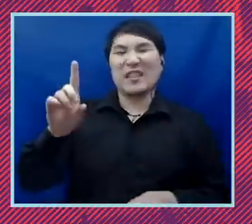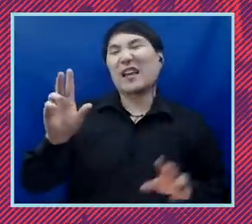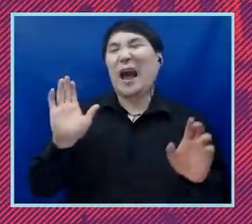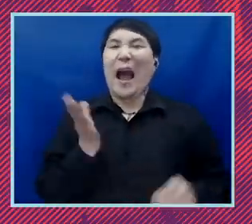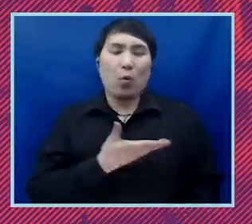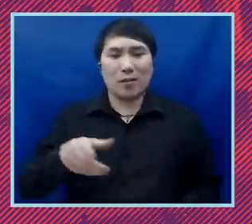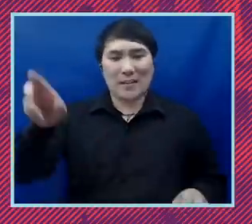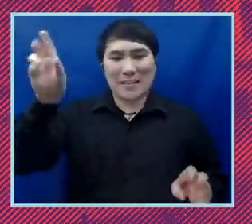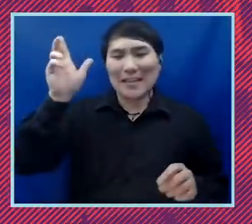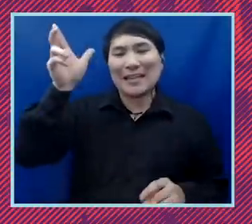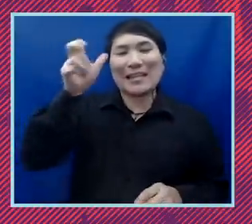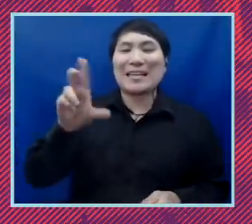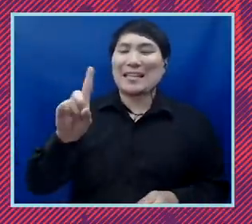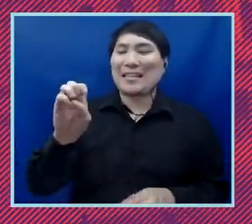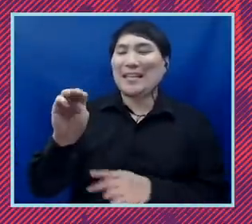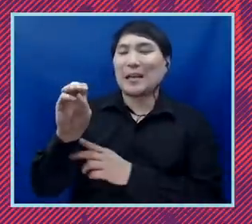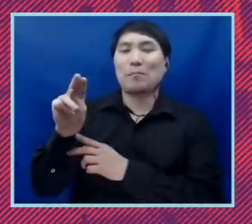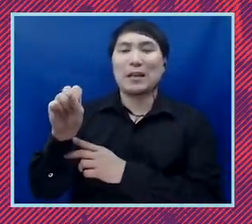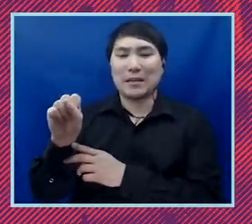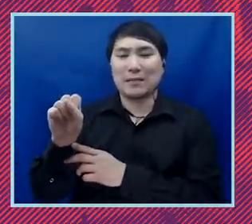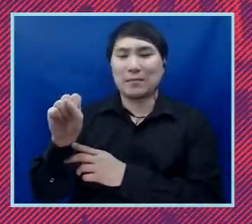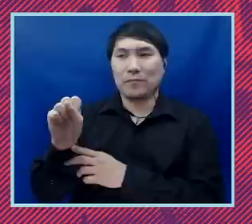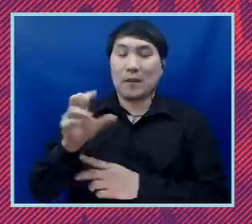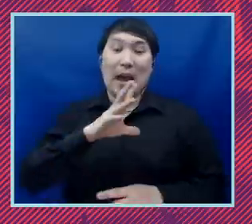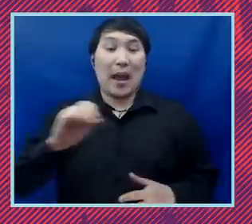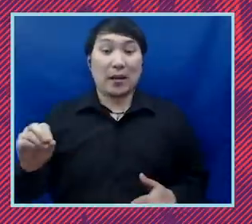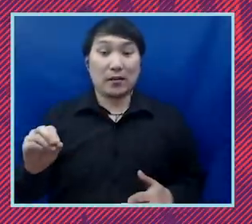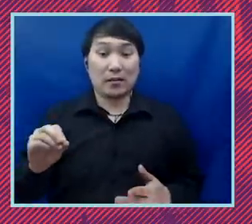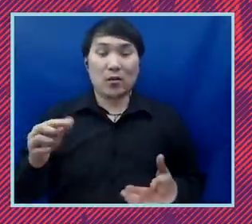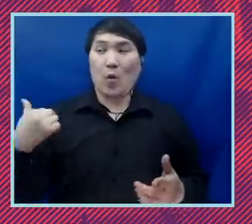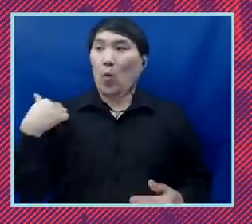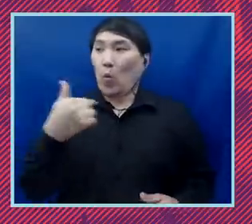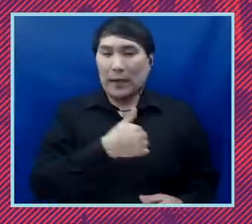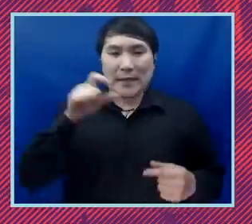a very challenging dynamic which was unleashed, we should kind of look at it with steely